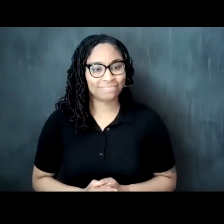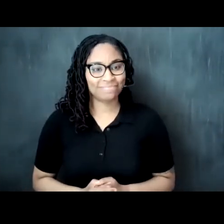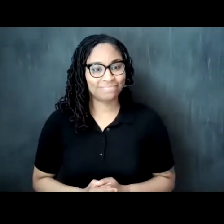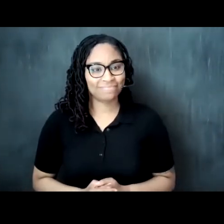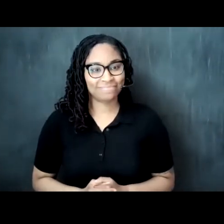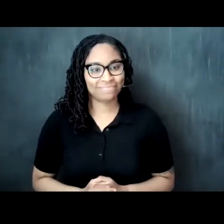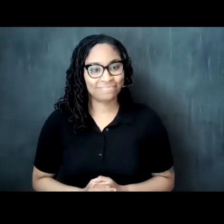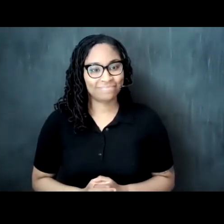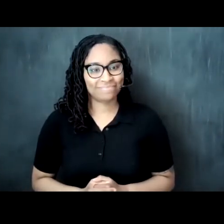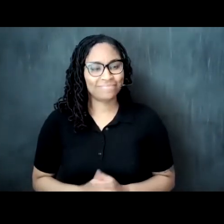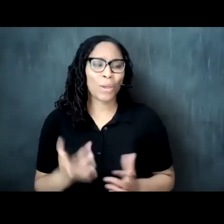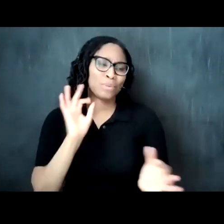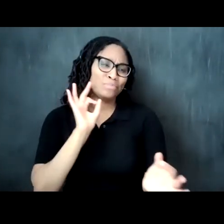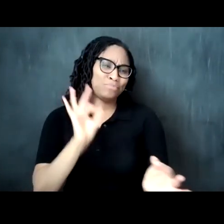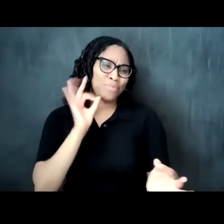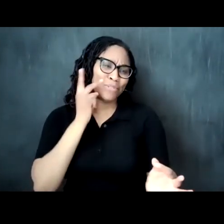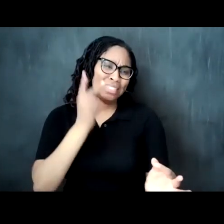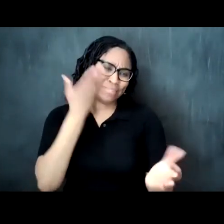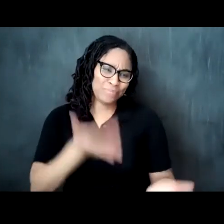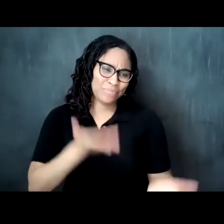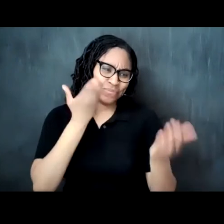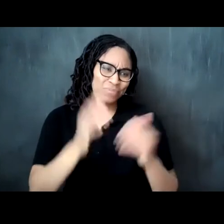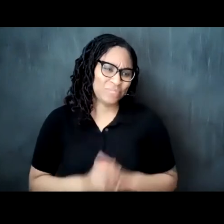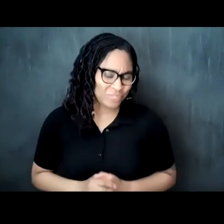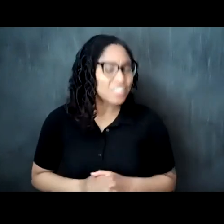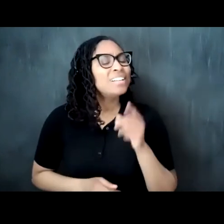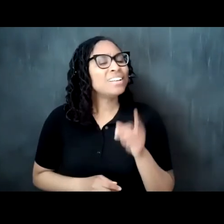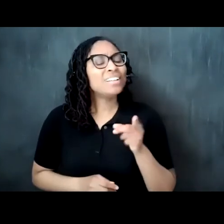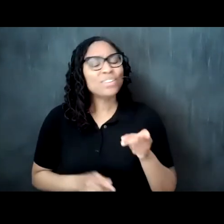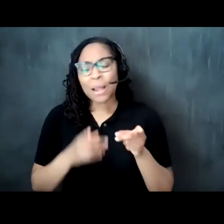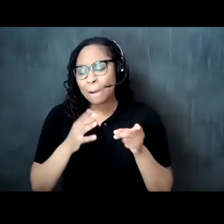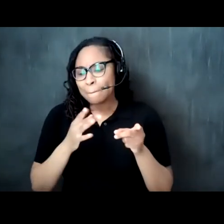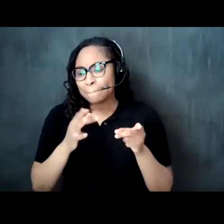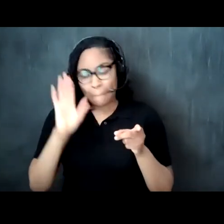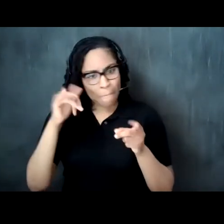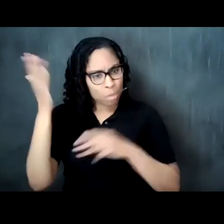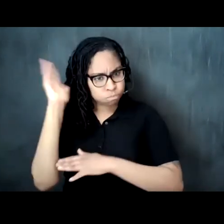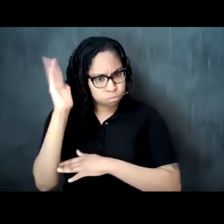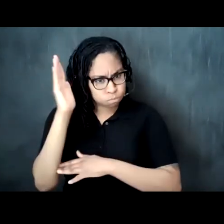all right perfect now larissa you mentioned in the beginning of your presentation that your father